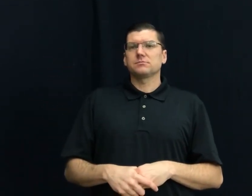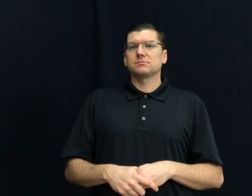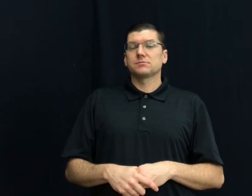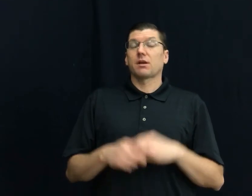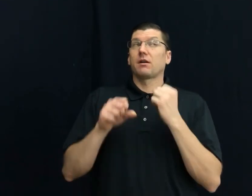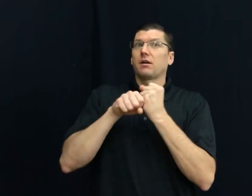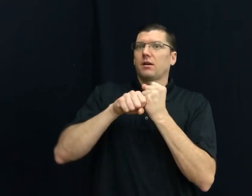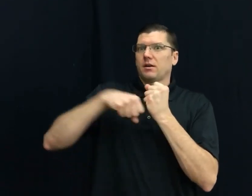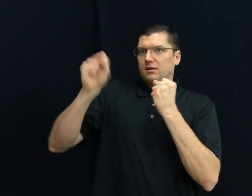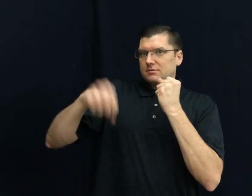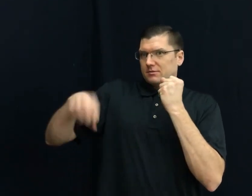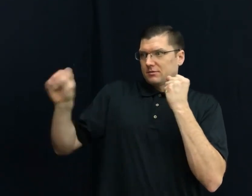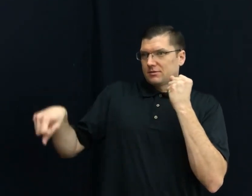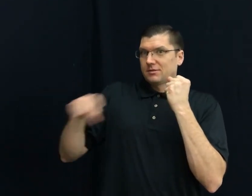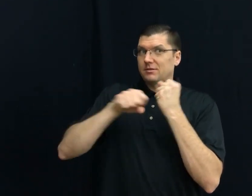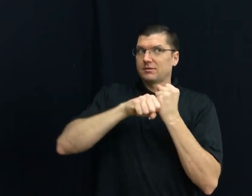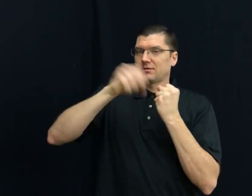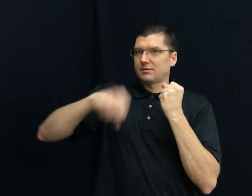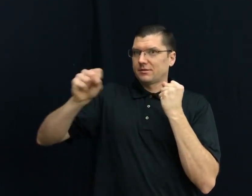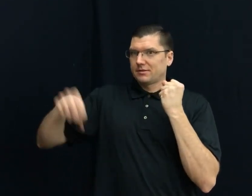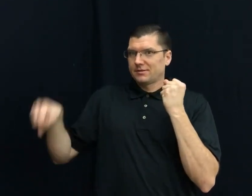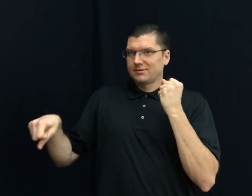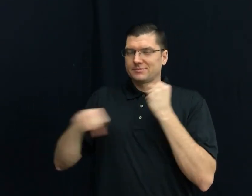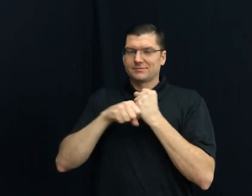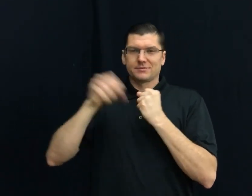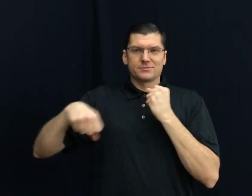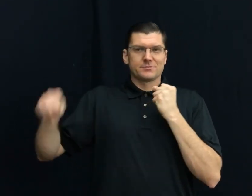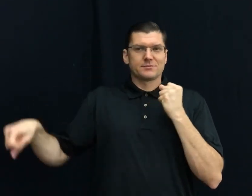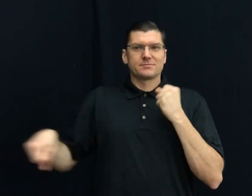62) EXAGGERATION